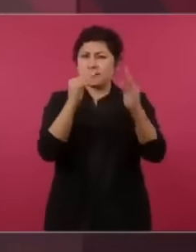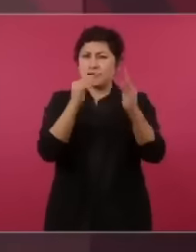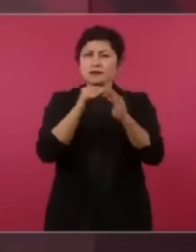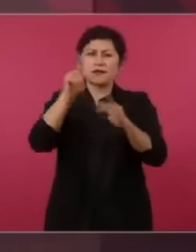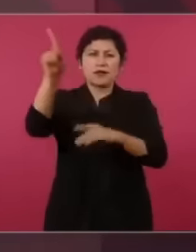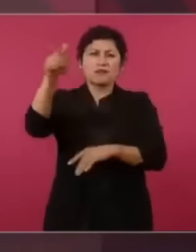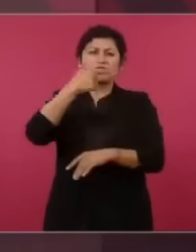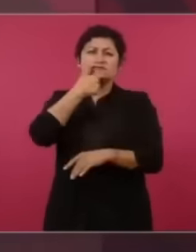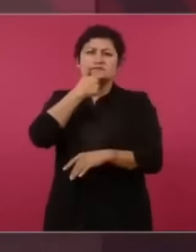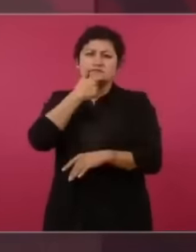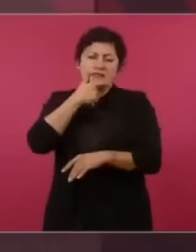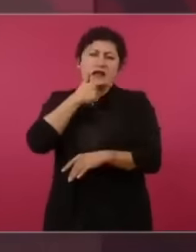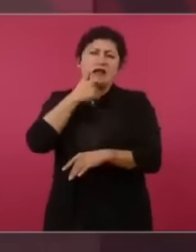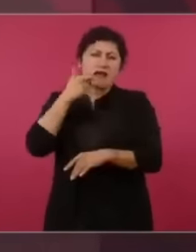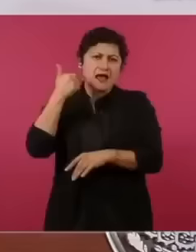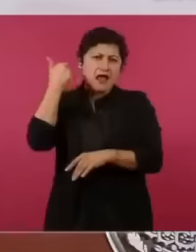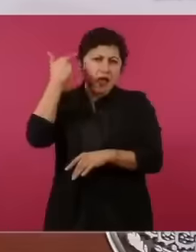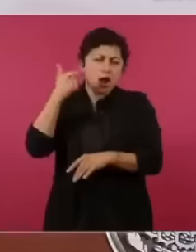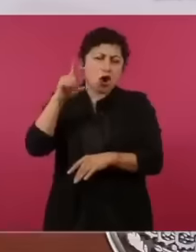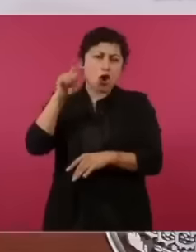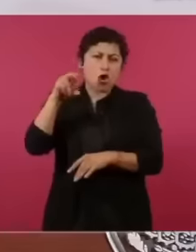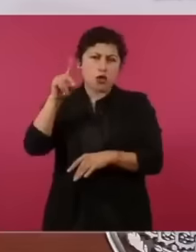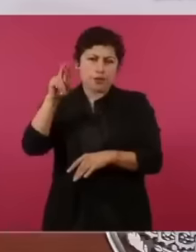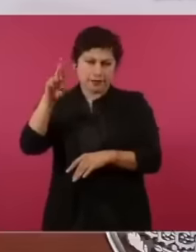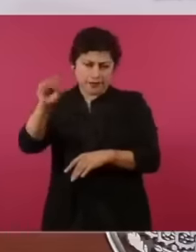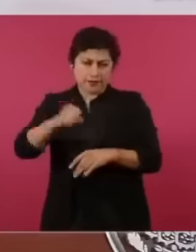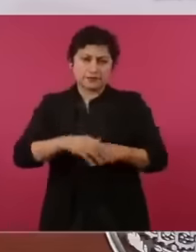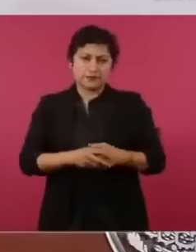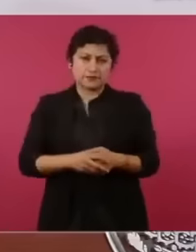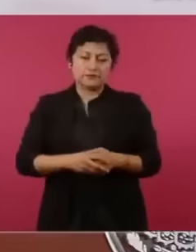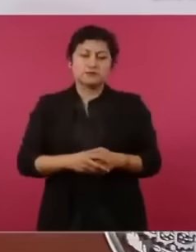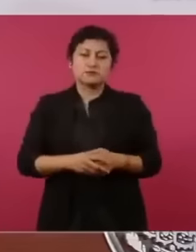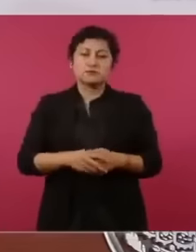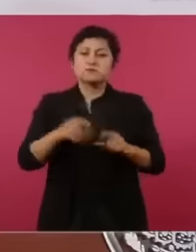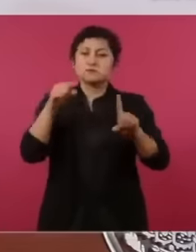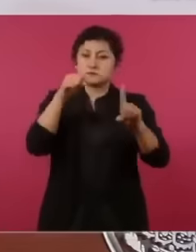he talks on the phone with the teacher,